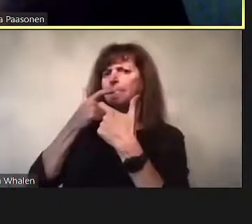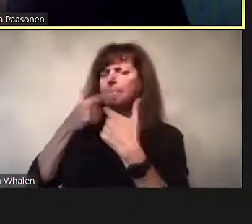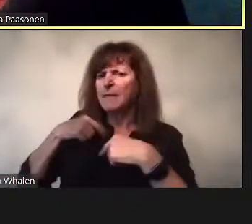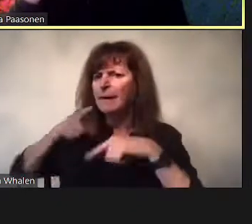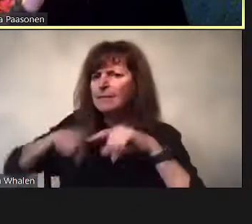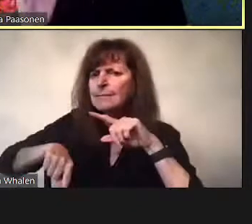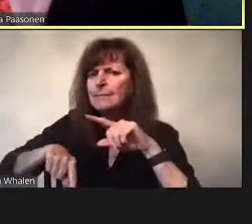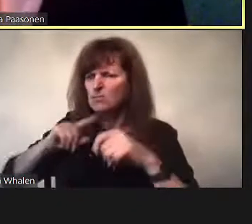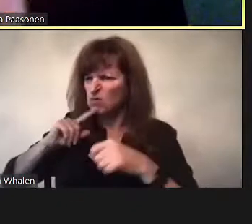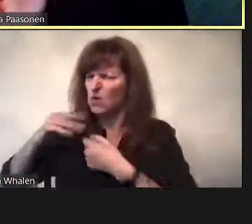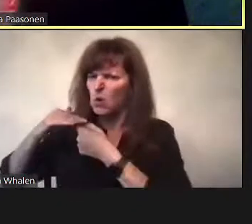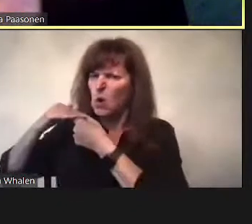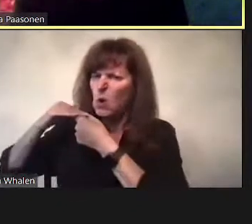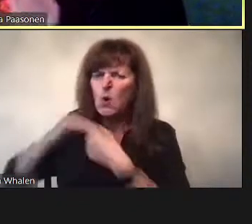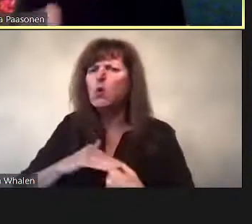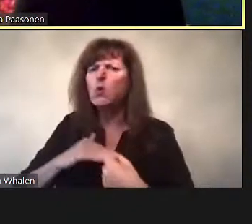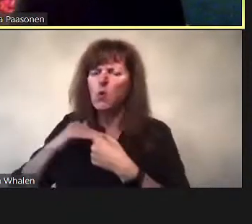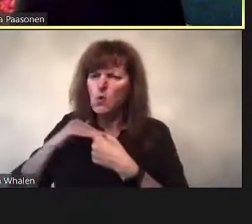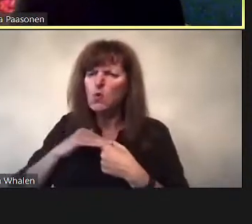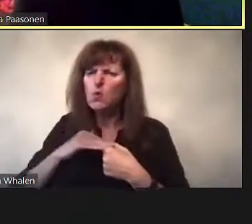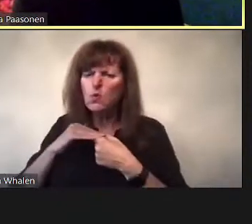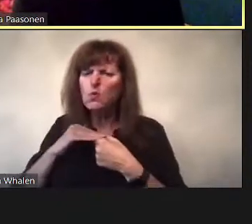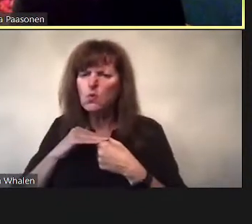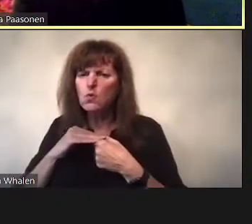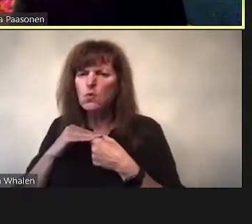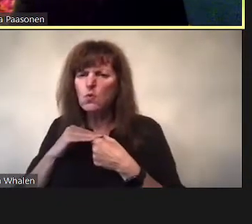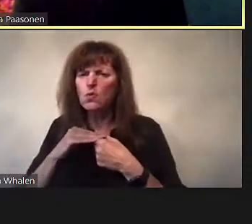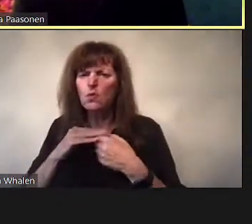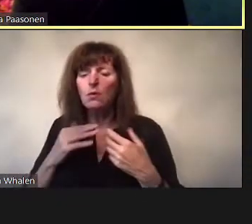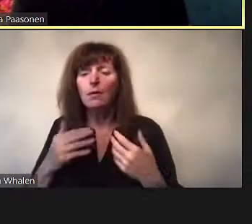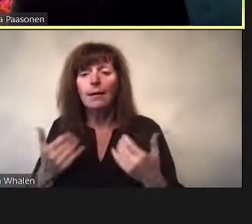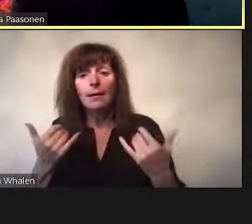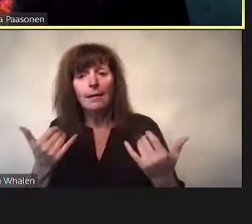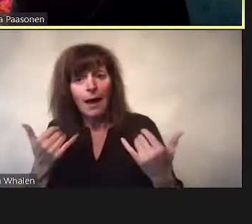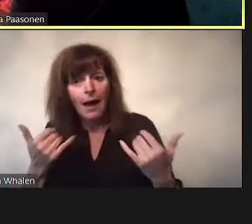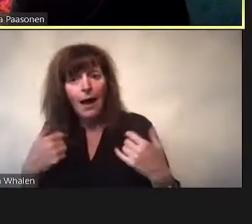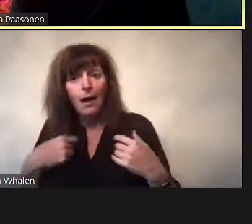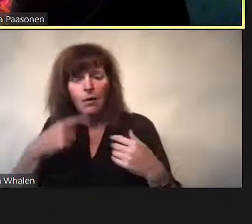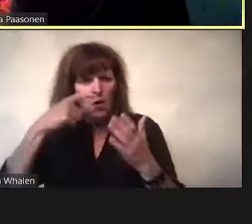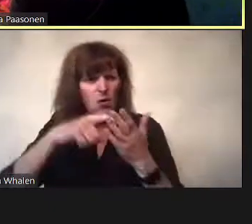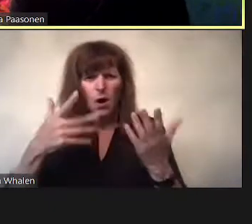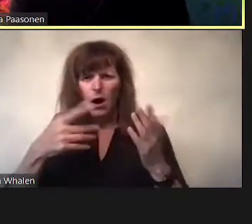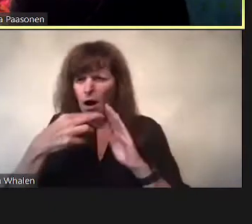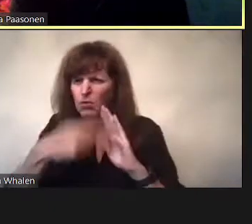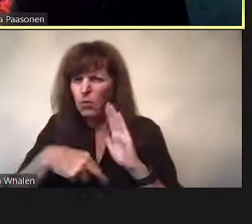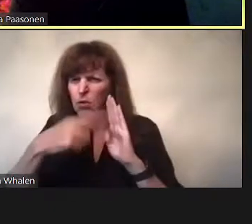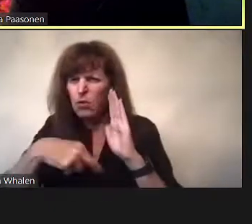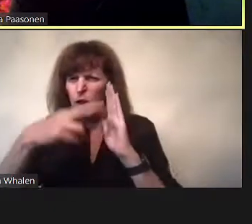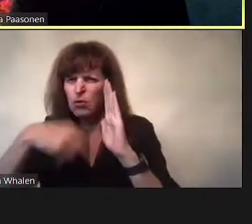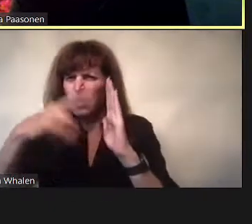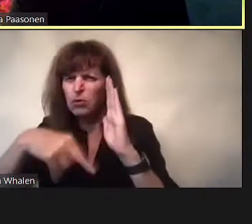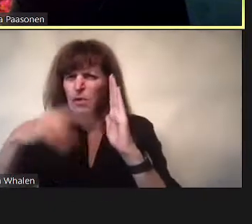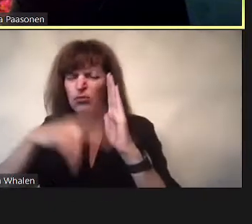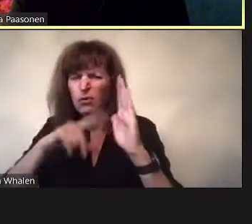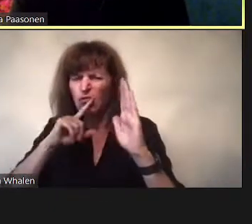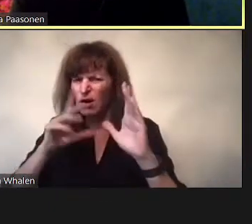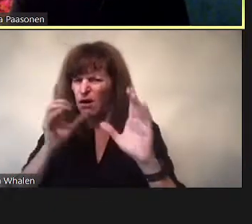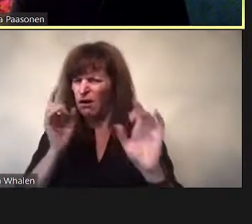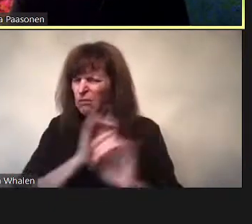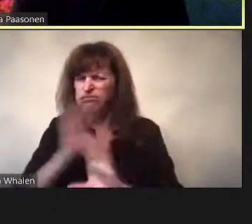And if any of that is zoned out by definition, then communication around the topic, whether it’s about trying to find people or sharing information it won’t happen.